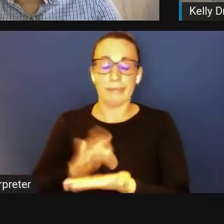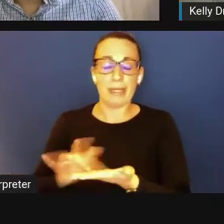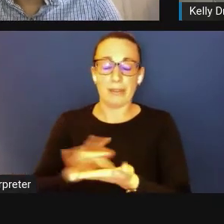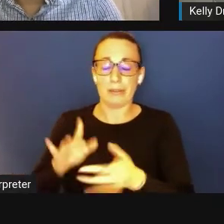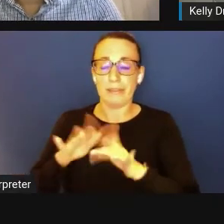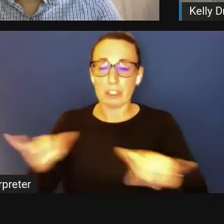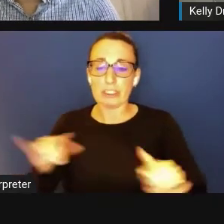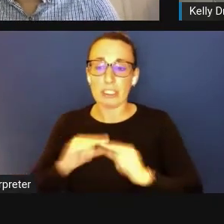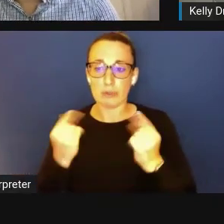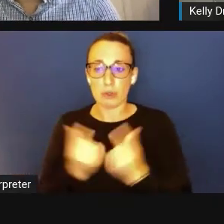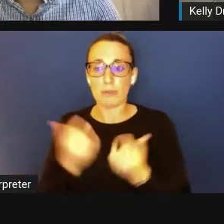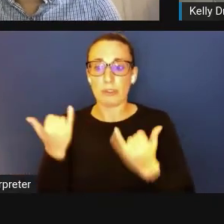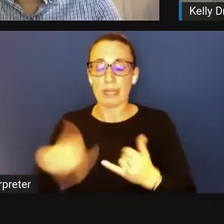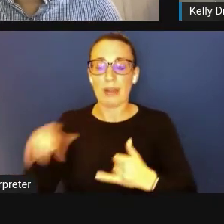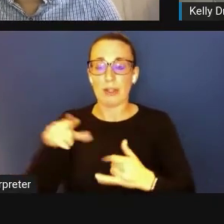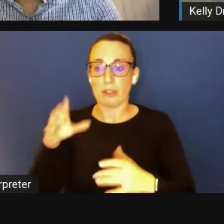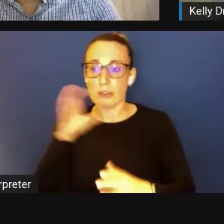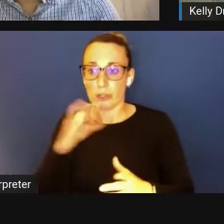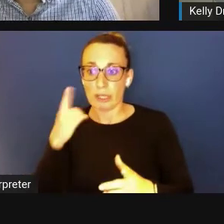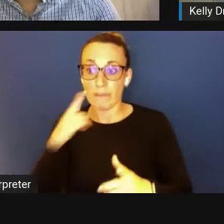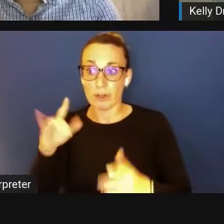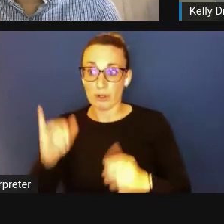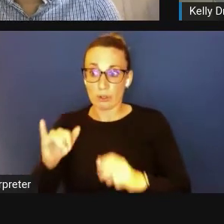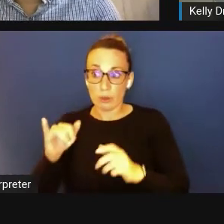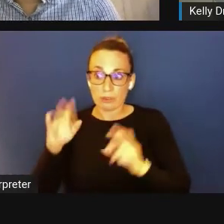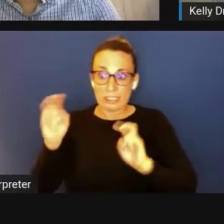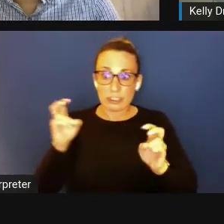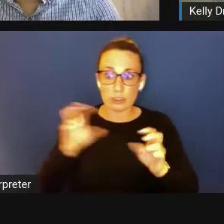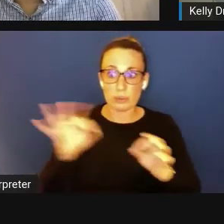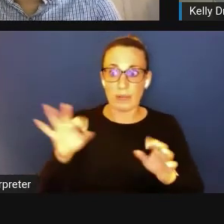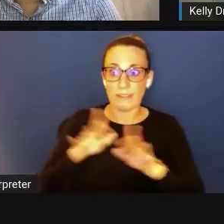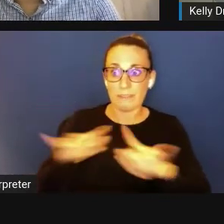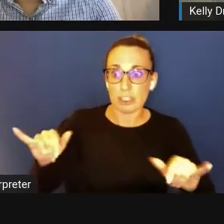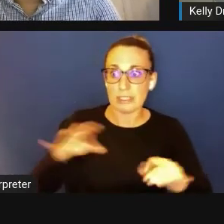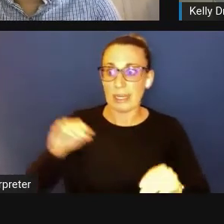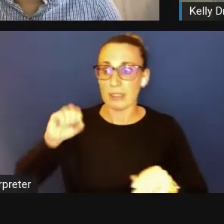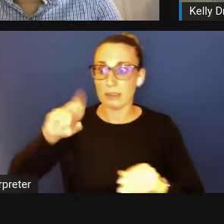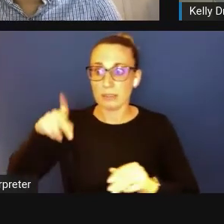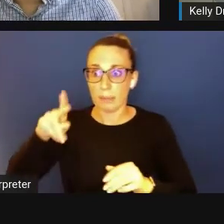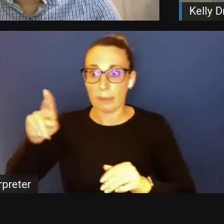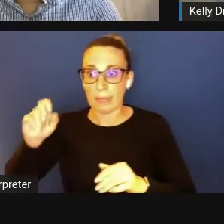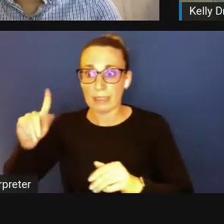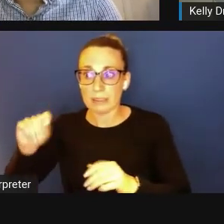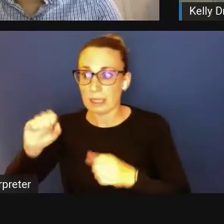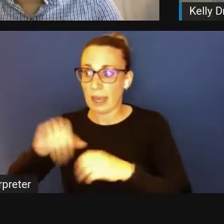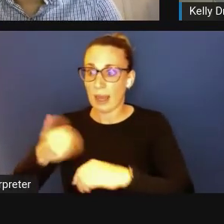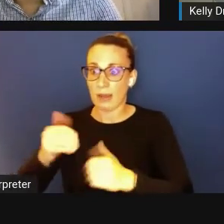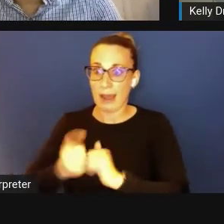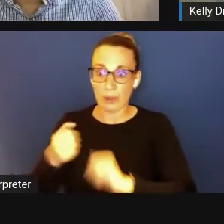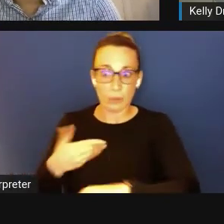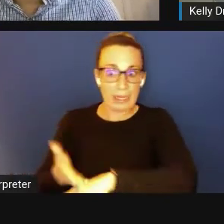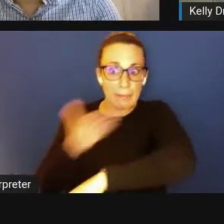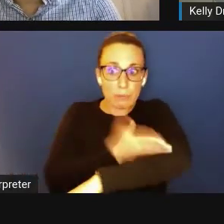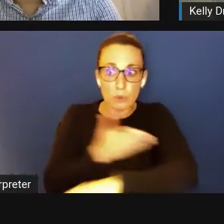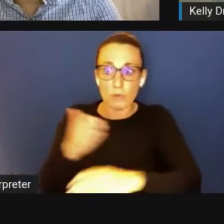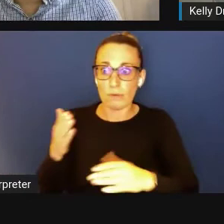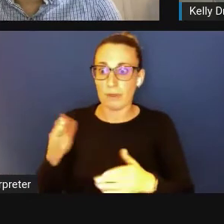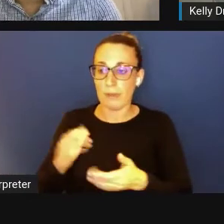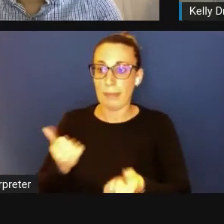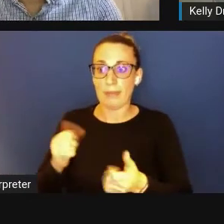is the issue of diversity supplement, and how can we really improve it and make it better and more impactful, so that it is worth going on from NIH in that regard.